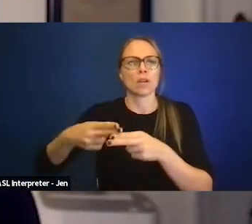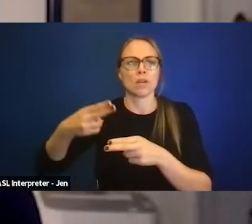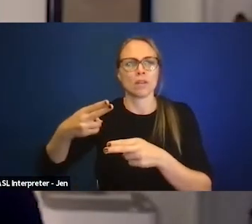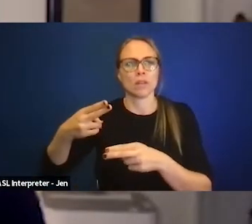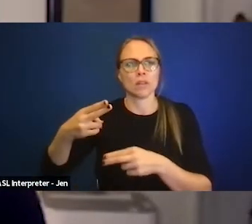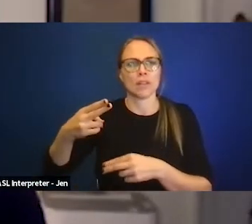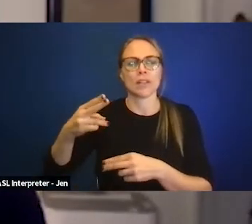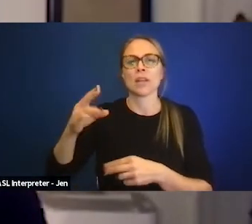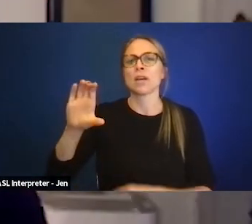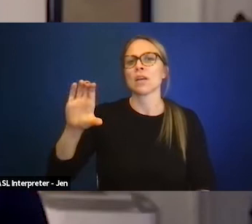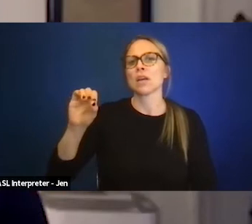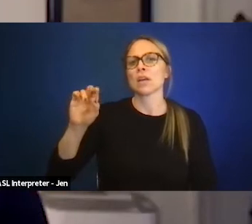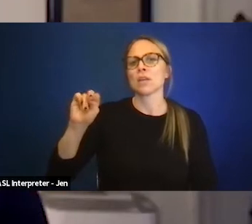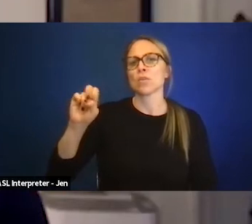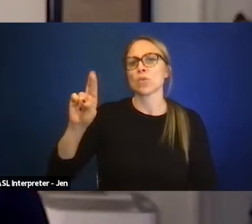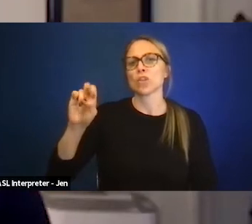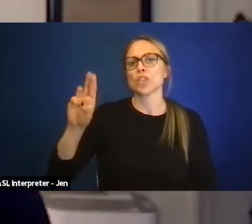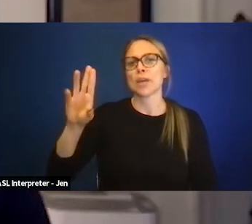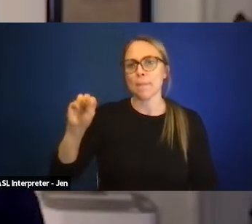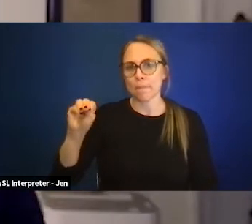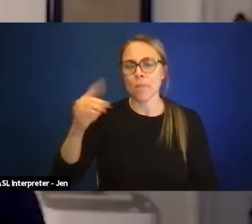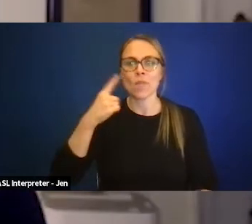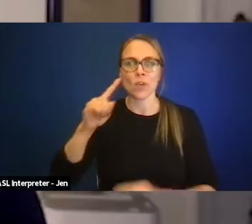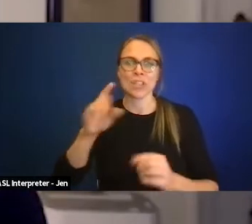the Consortium for Citizens with Disabilities.